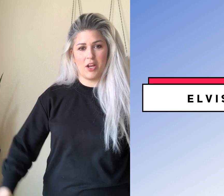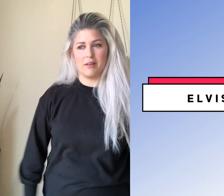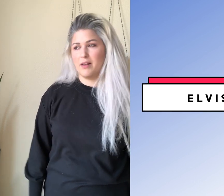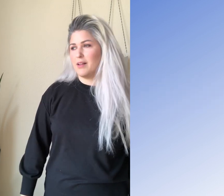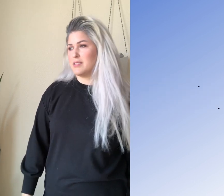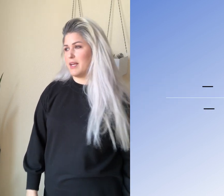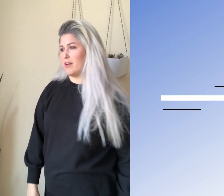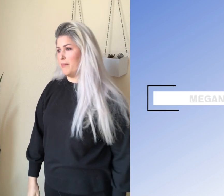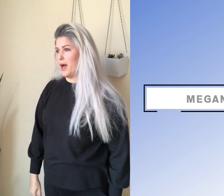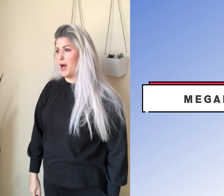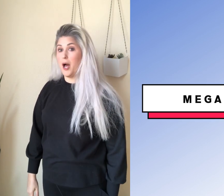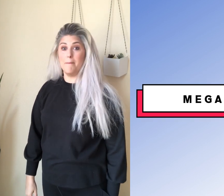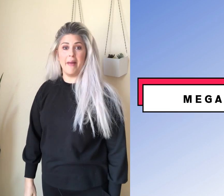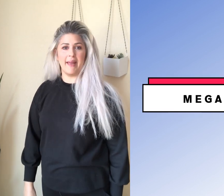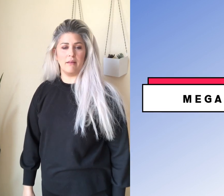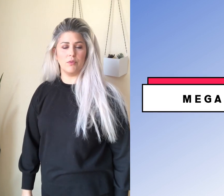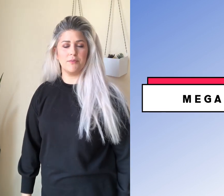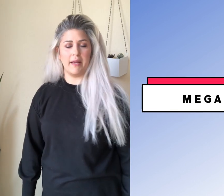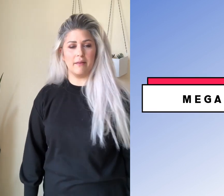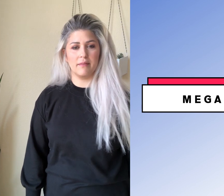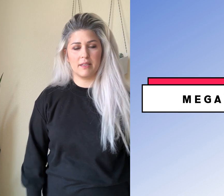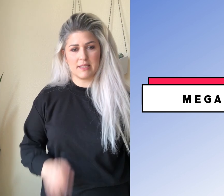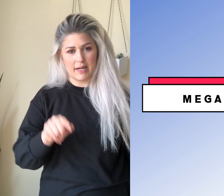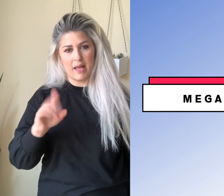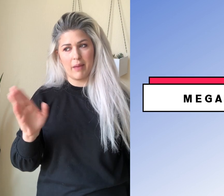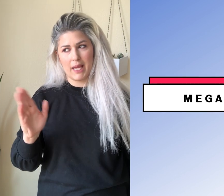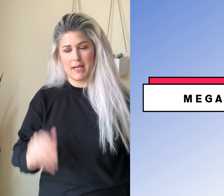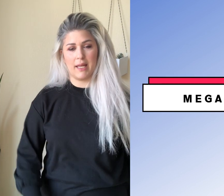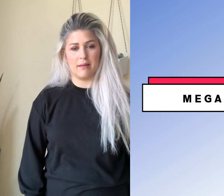Good. Let's think of a name. Uh, Megan, we'll do Megan cause it's got an M and an N.